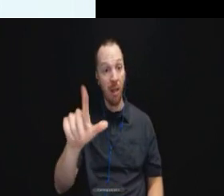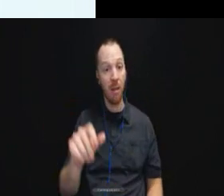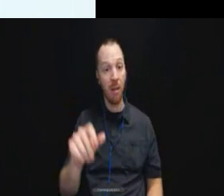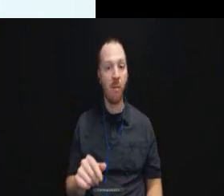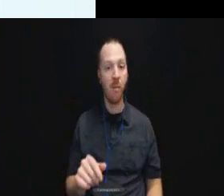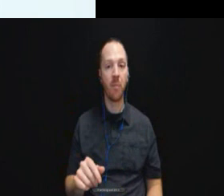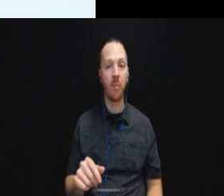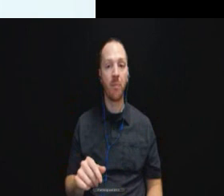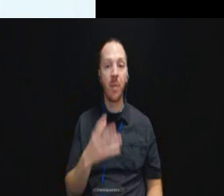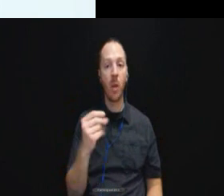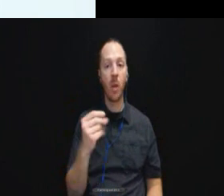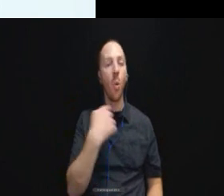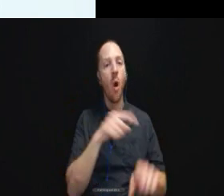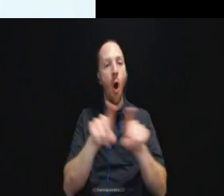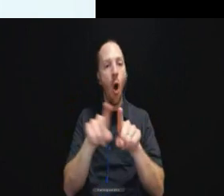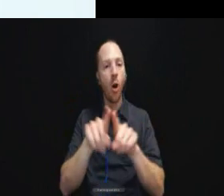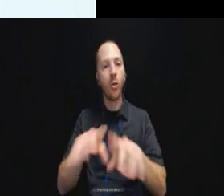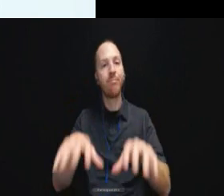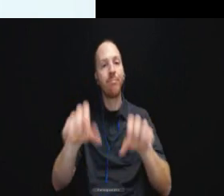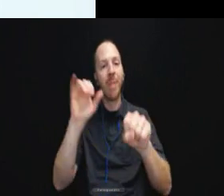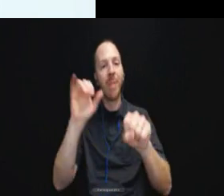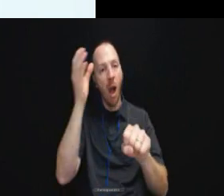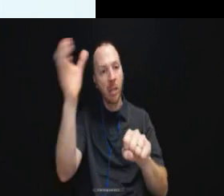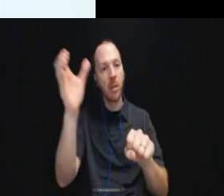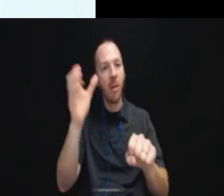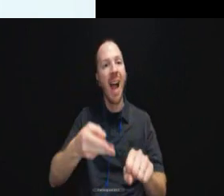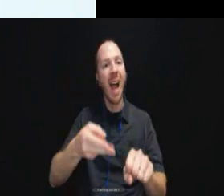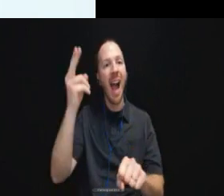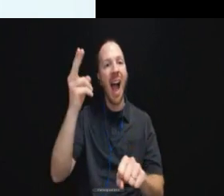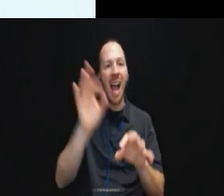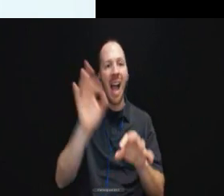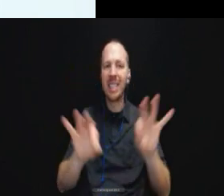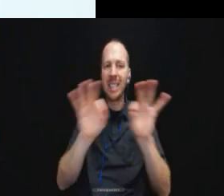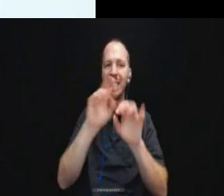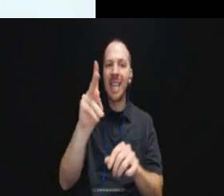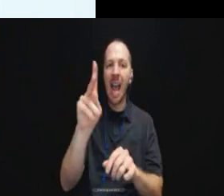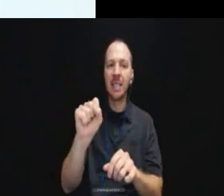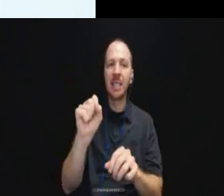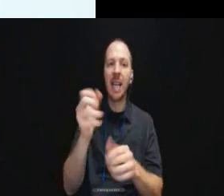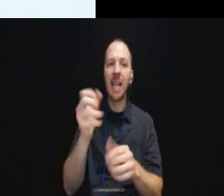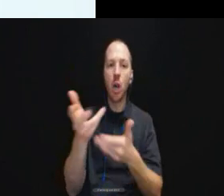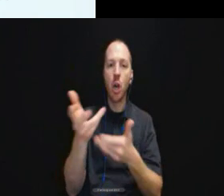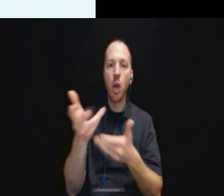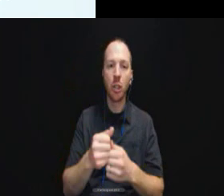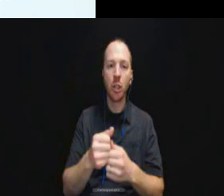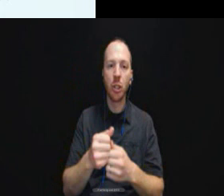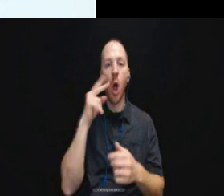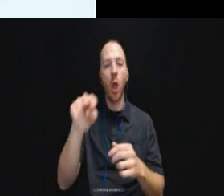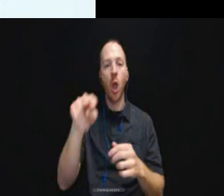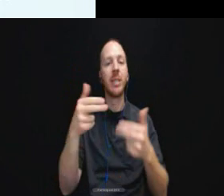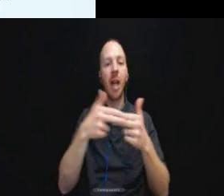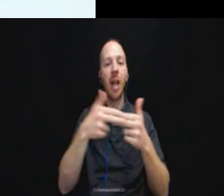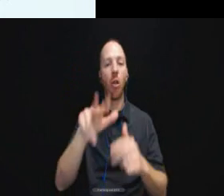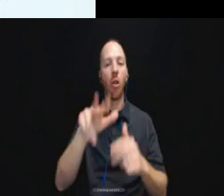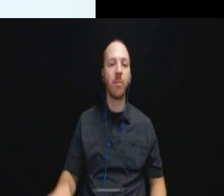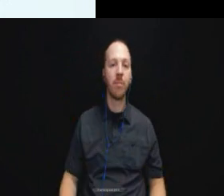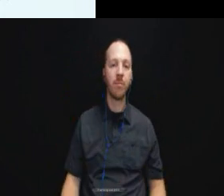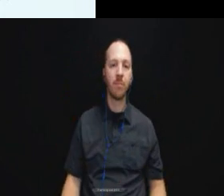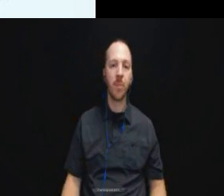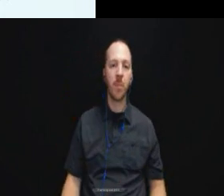And we also adopted this concept of high stakes interactions. So moving to slide 33. So what are high stakes interactions?